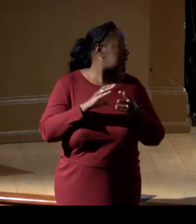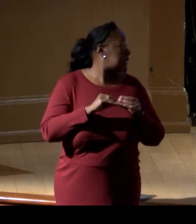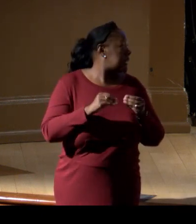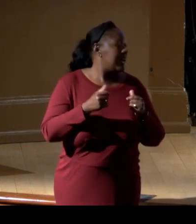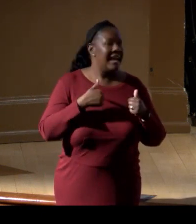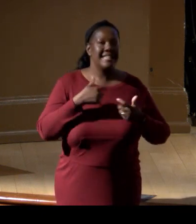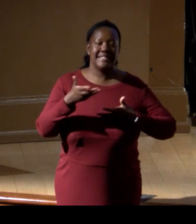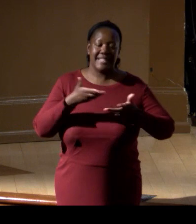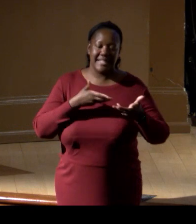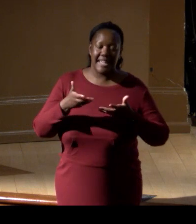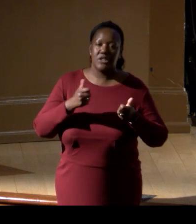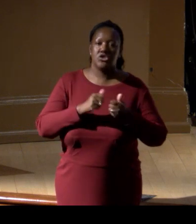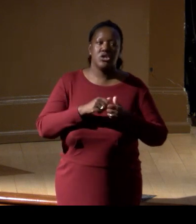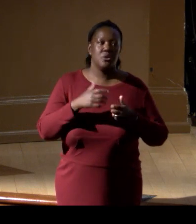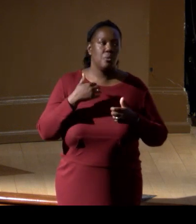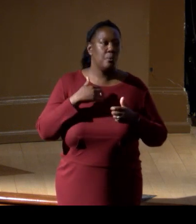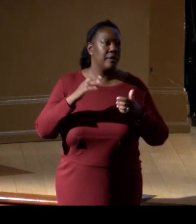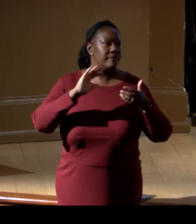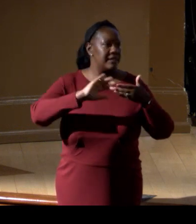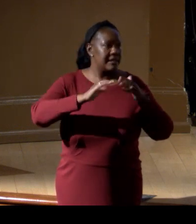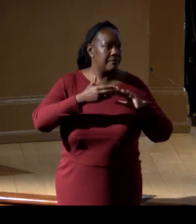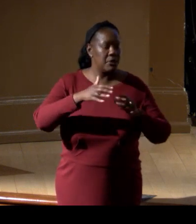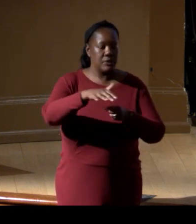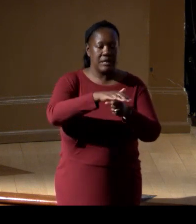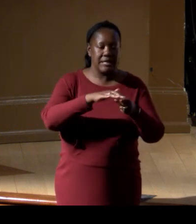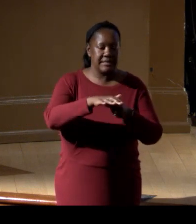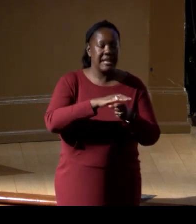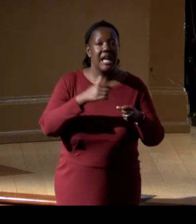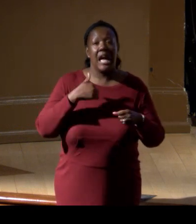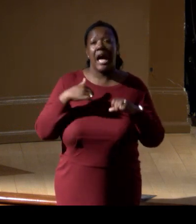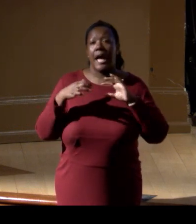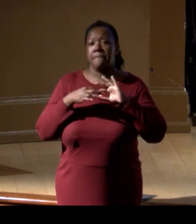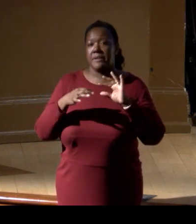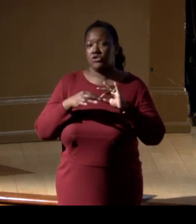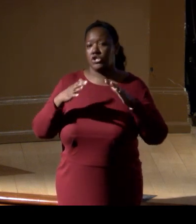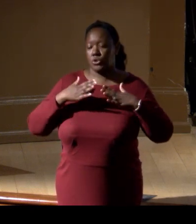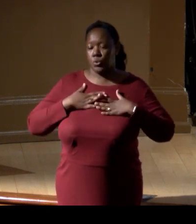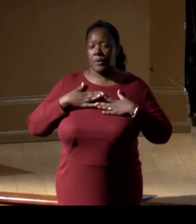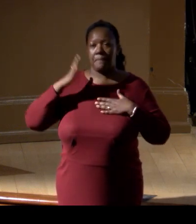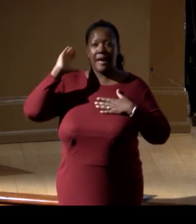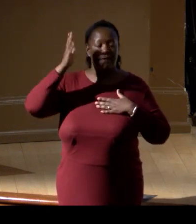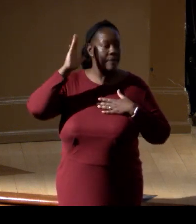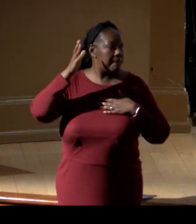and tribal entities is so important. I'd mentioned during my remarks the territories,